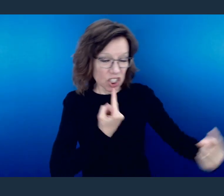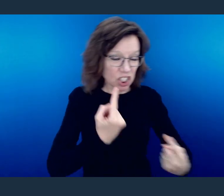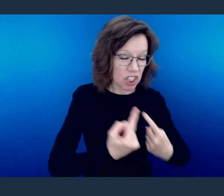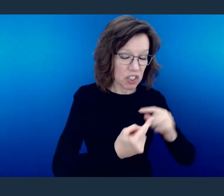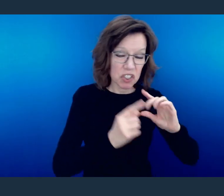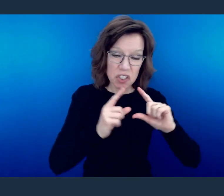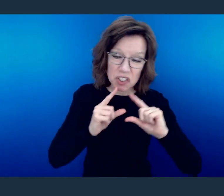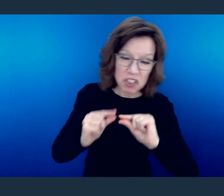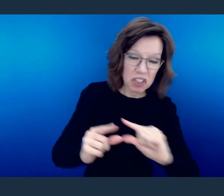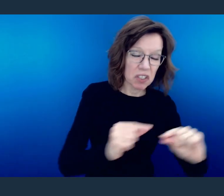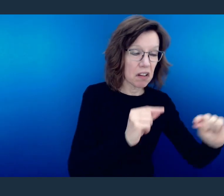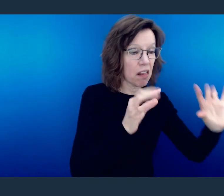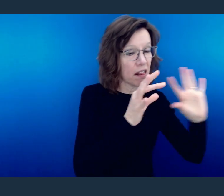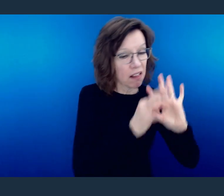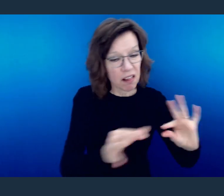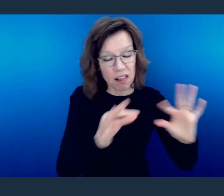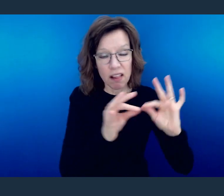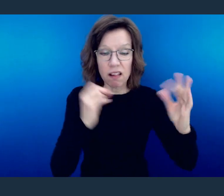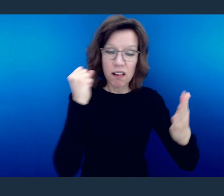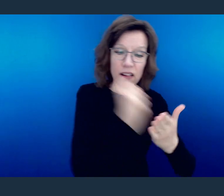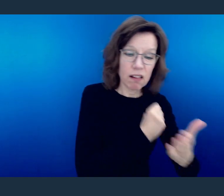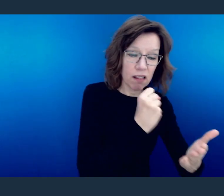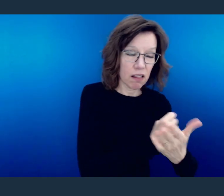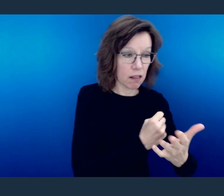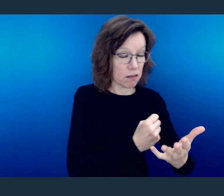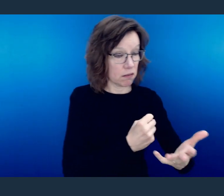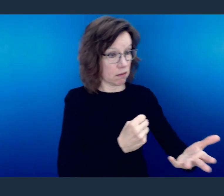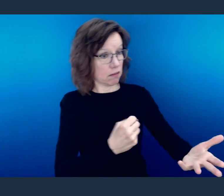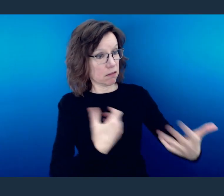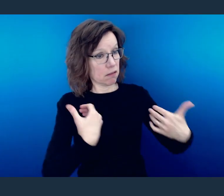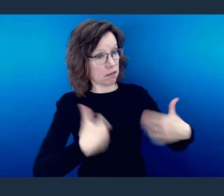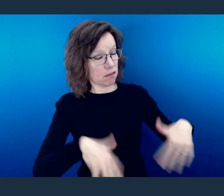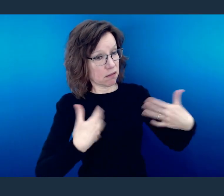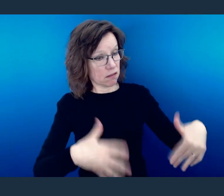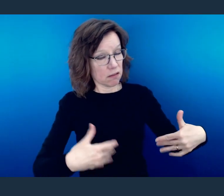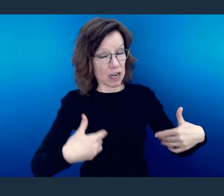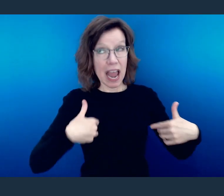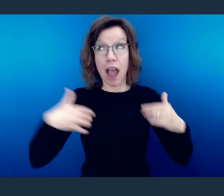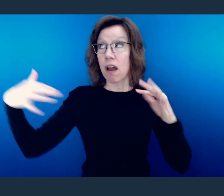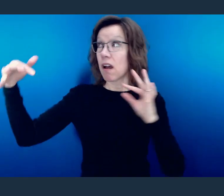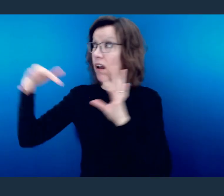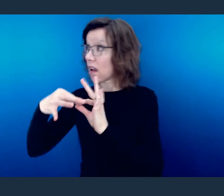you or they talk about you, then your response, your behavior, is different than it otherwise